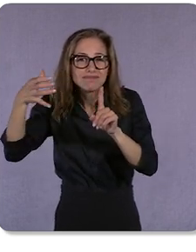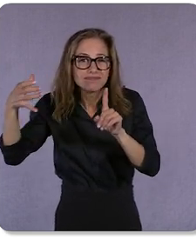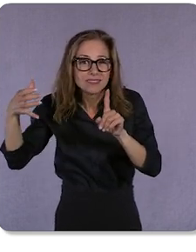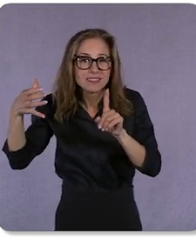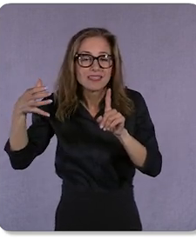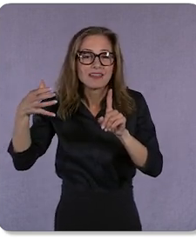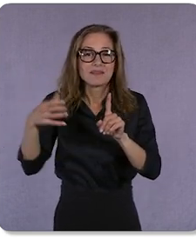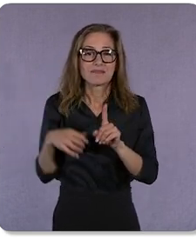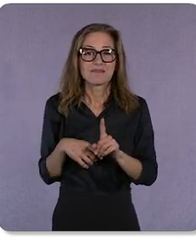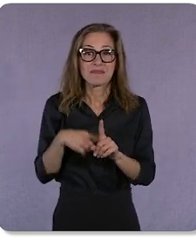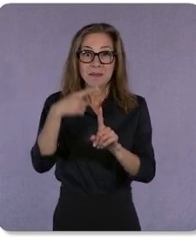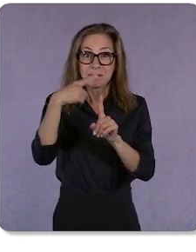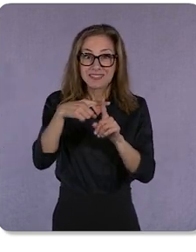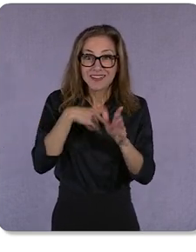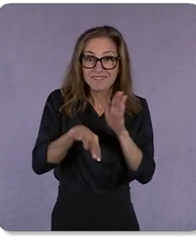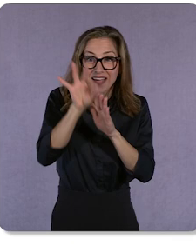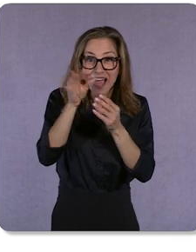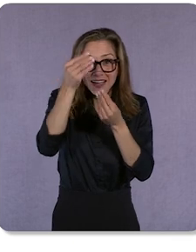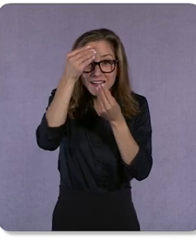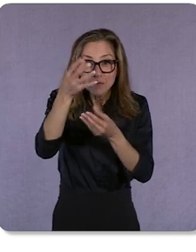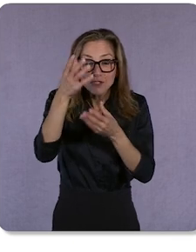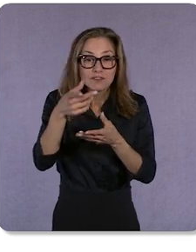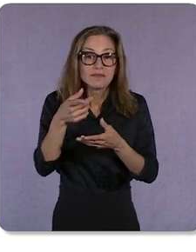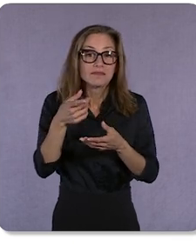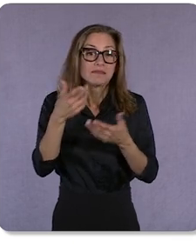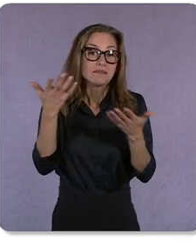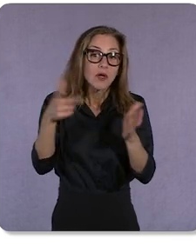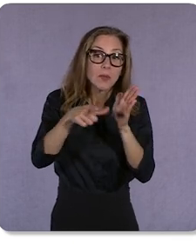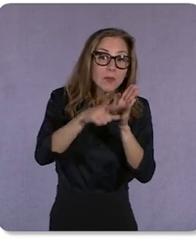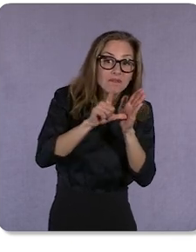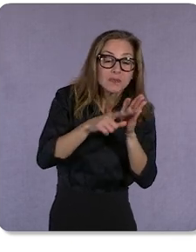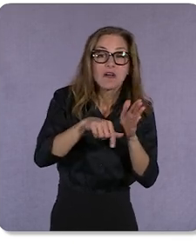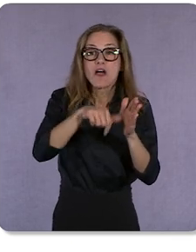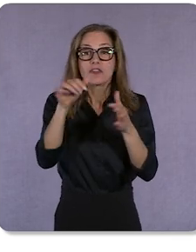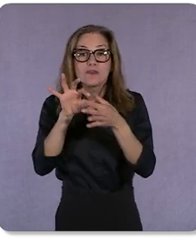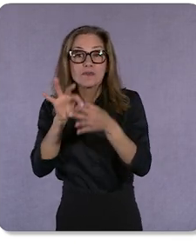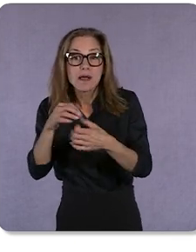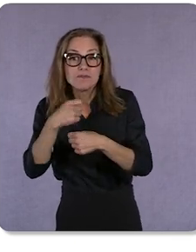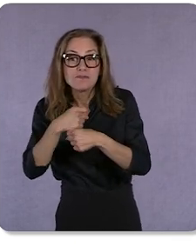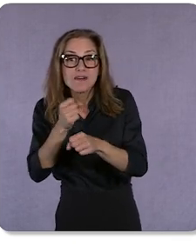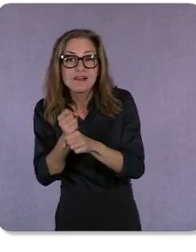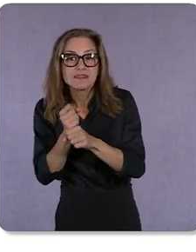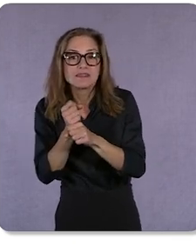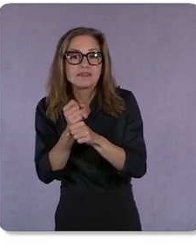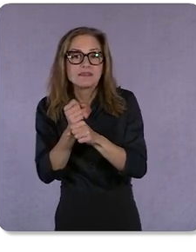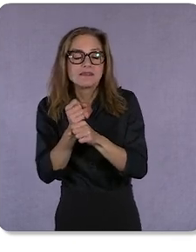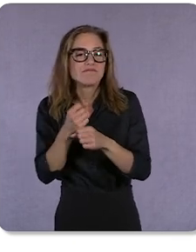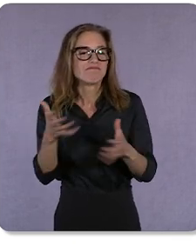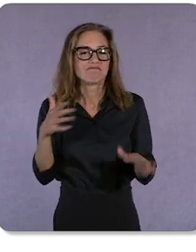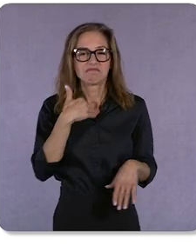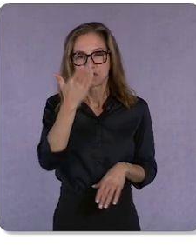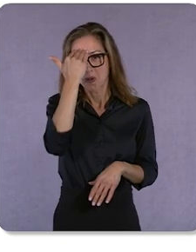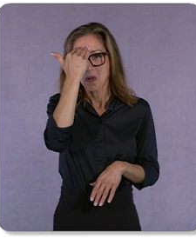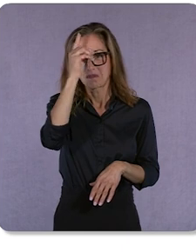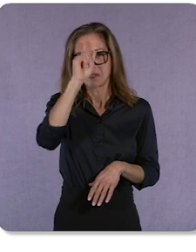I can find information such as reviews and other related products. I know I am going to find the perfect snowboard jacket for Paityn.